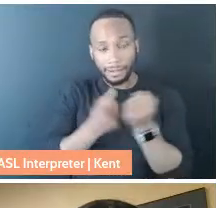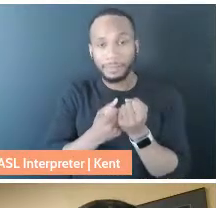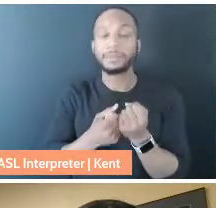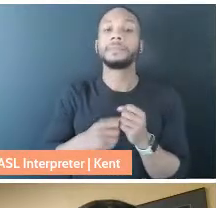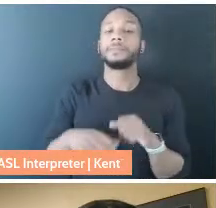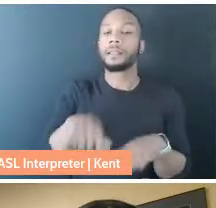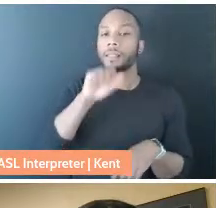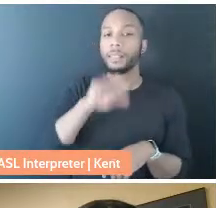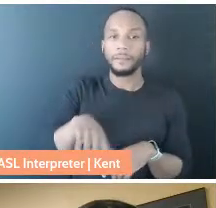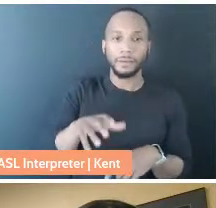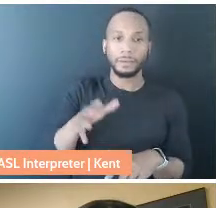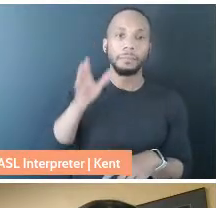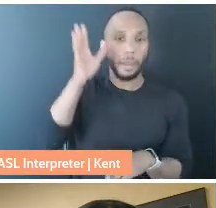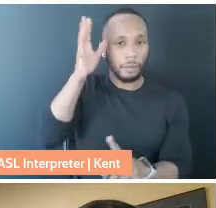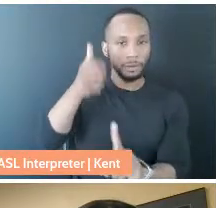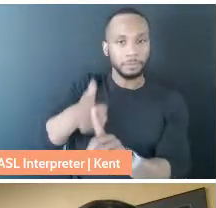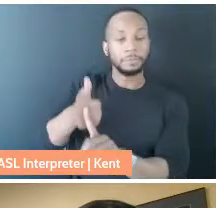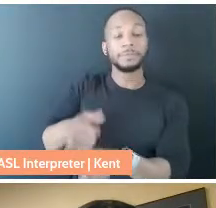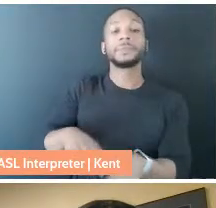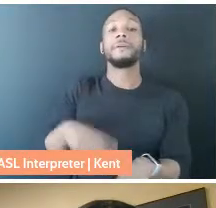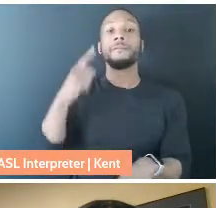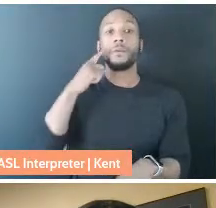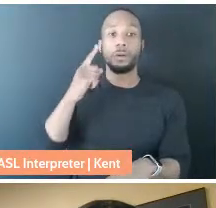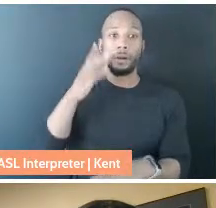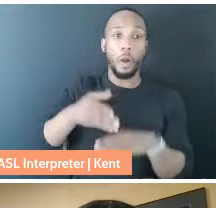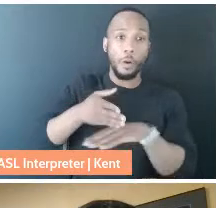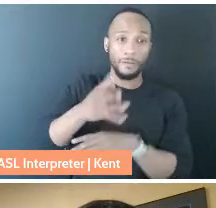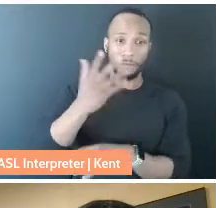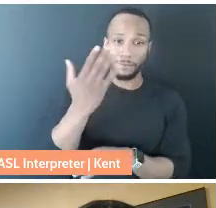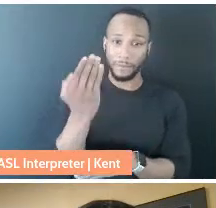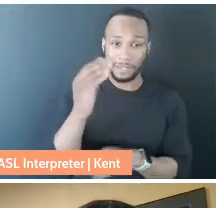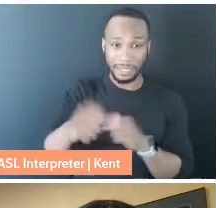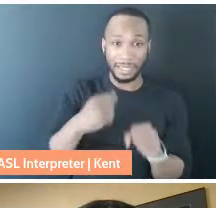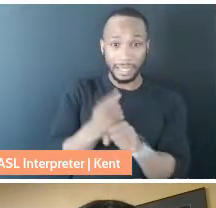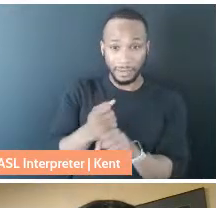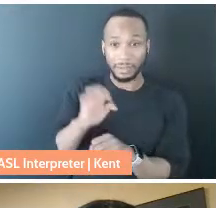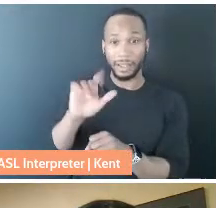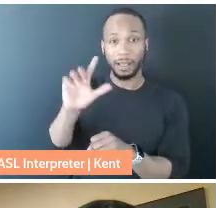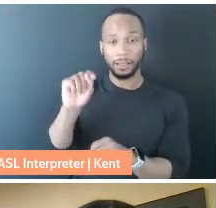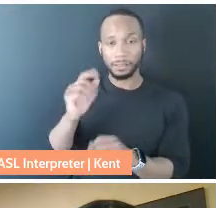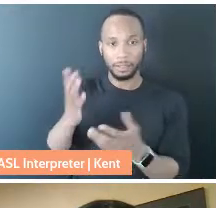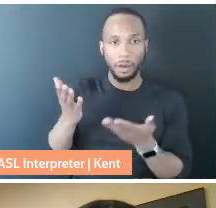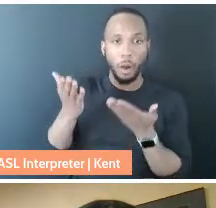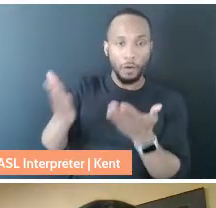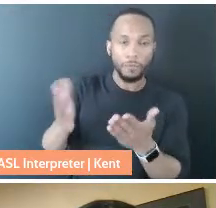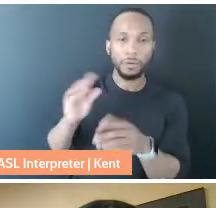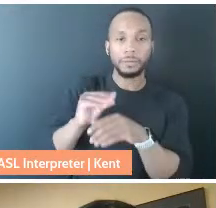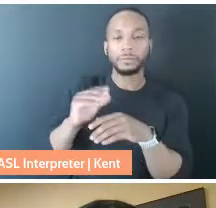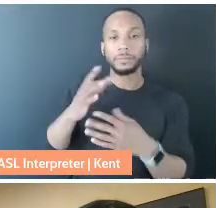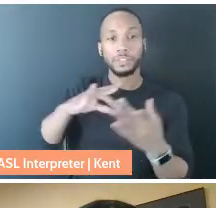parent. And for over 15 years, Elliot has offered spiritual care to those who are dying or bereaved.